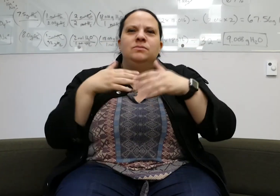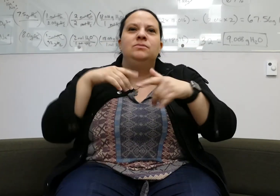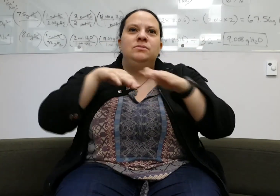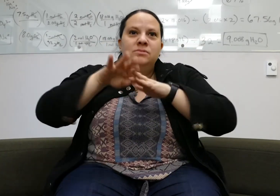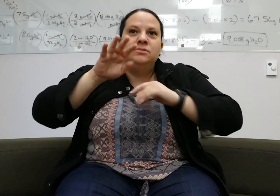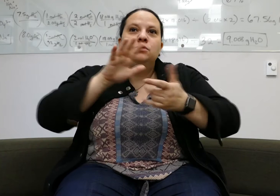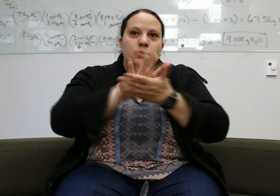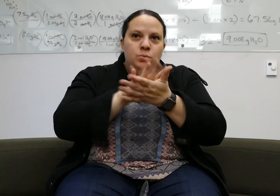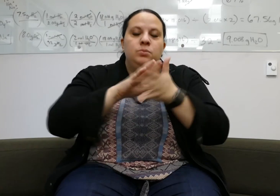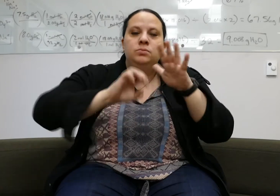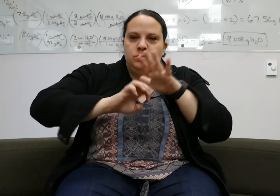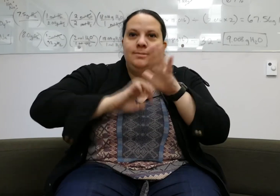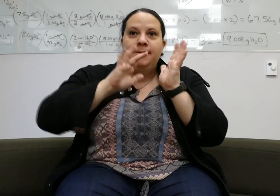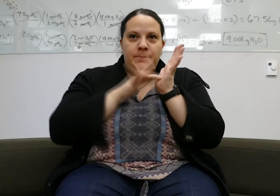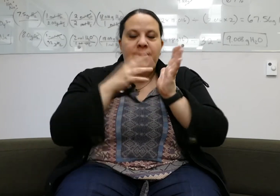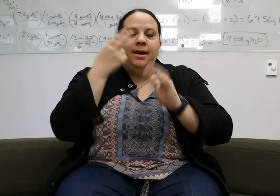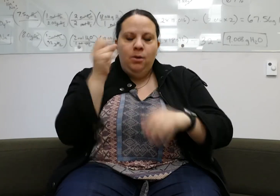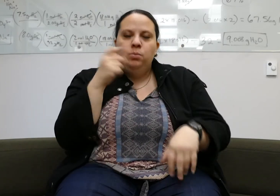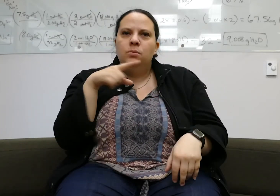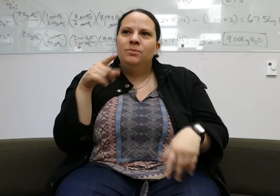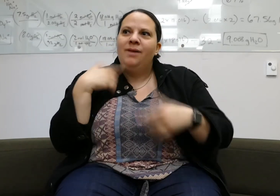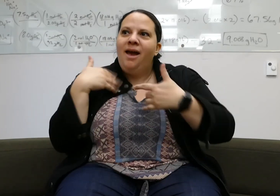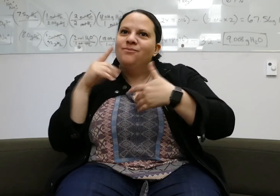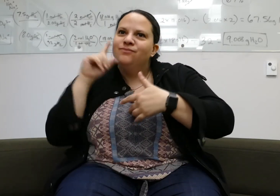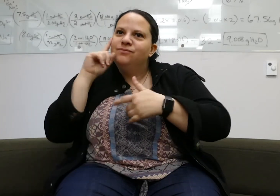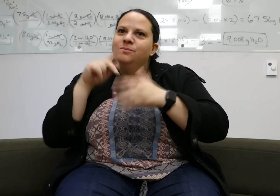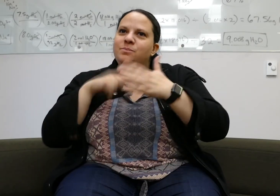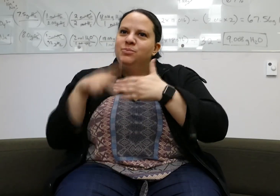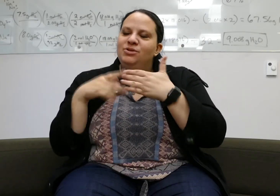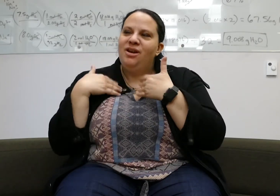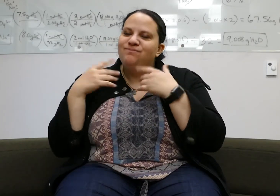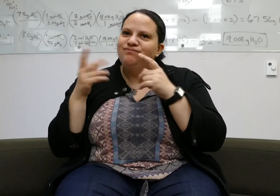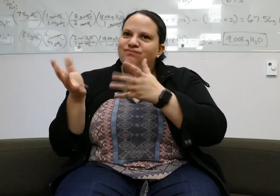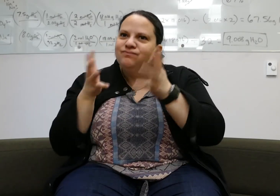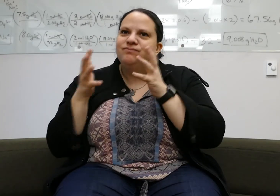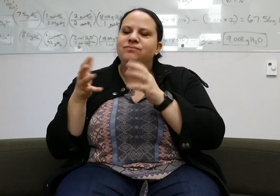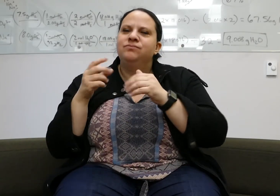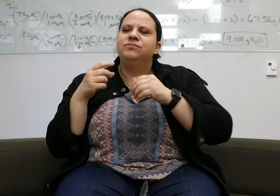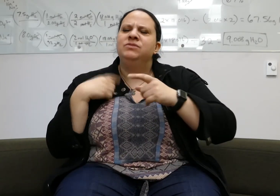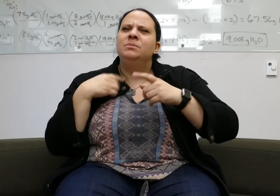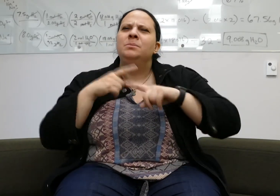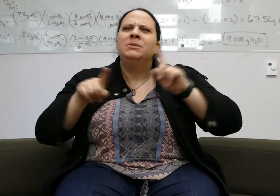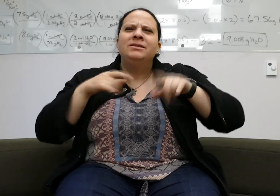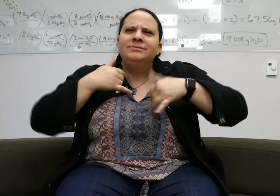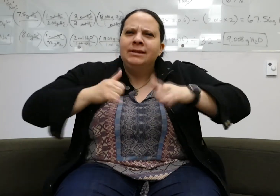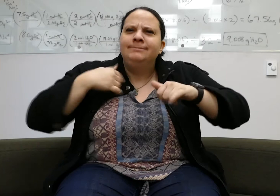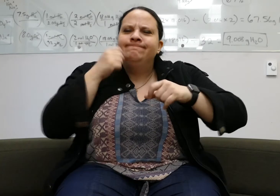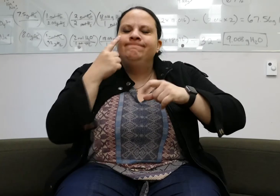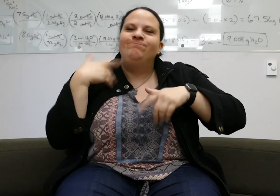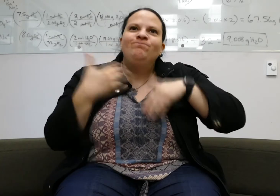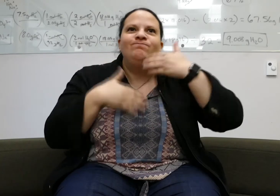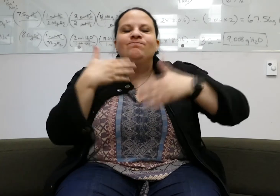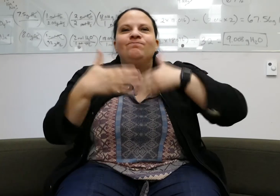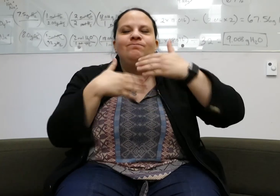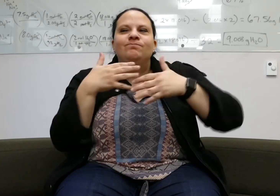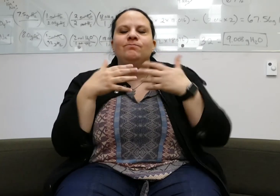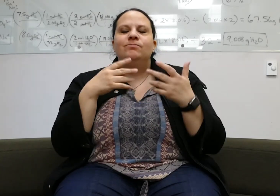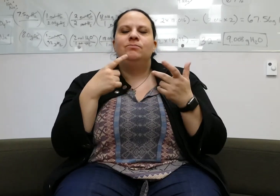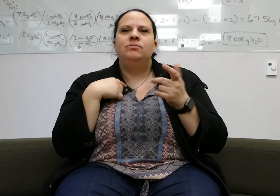Entering elementary, middle and high school, all had Deaf programs in which I was included in. I still struggled and didn't understand everything.